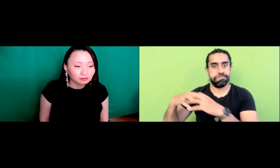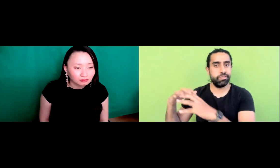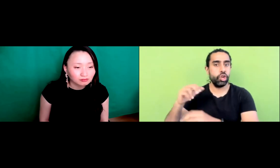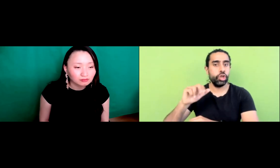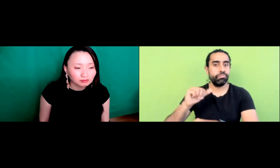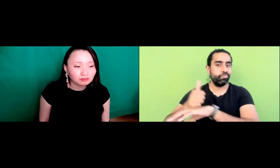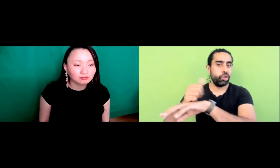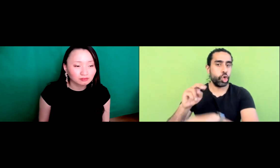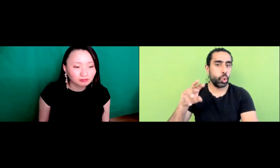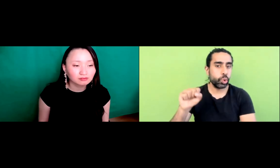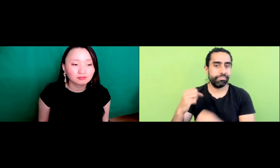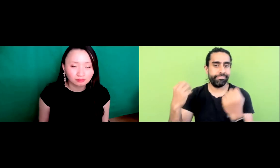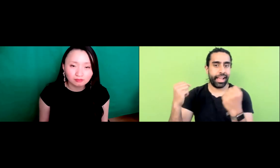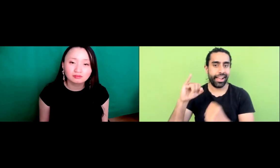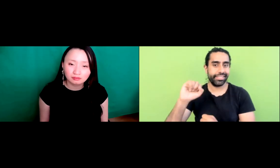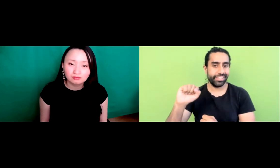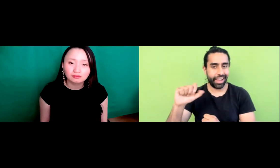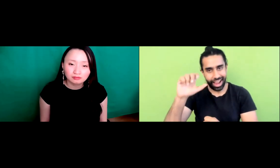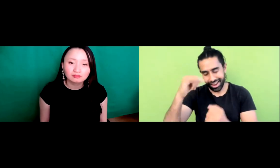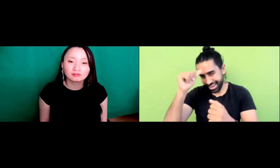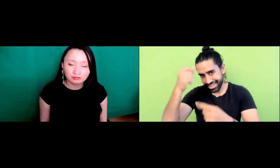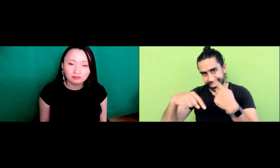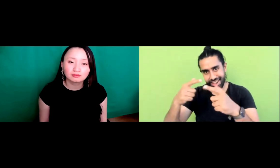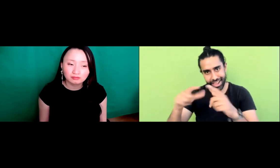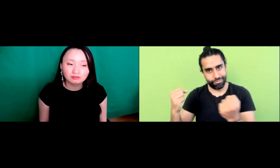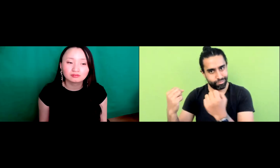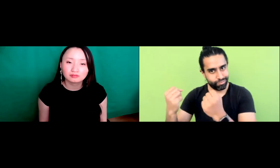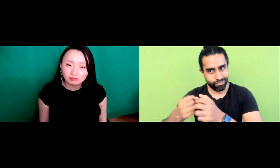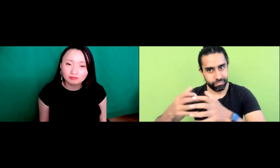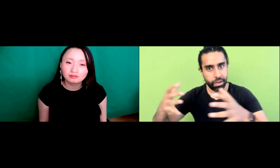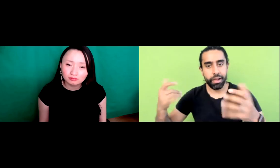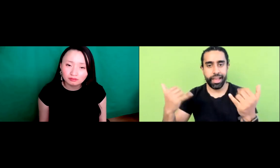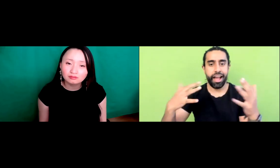that's going around. And so there's, you know, you know with any